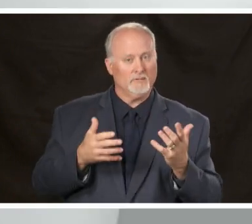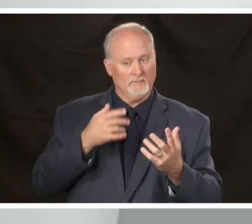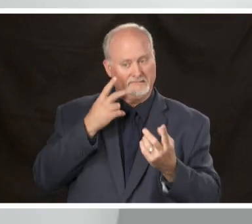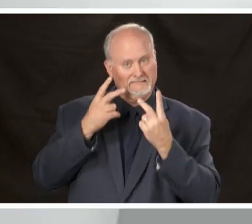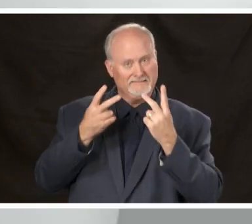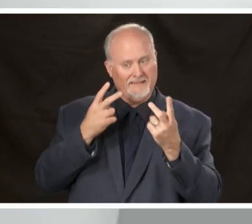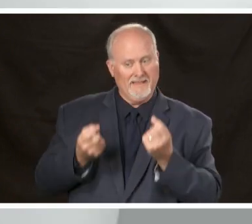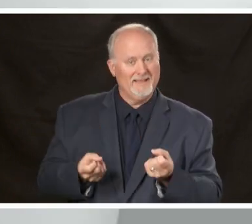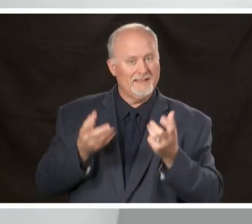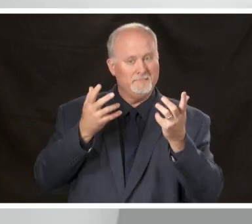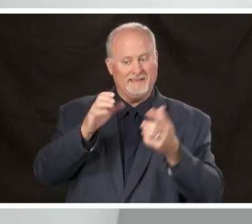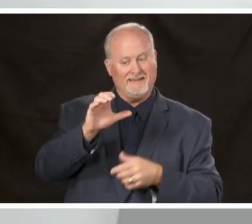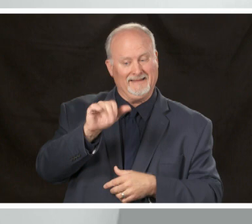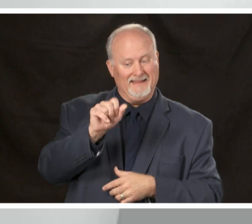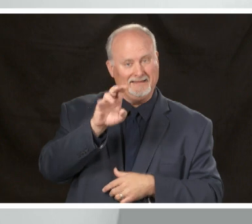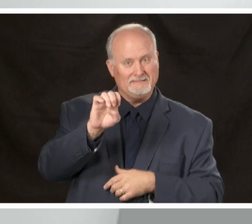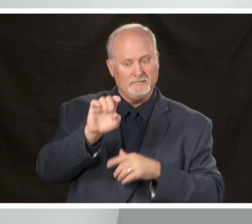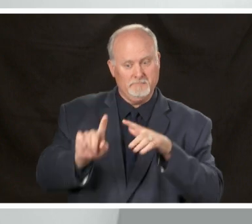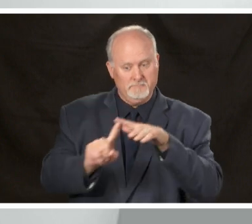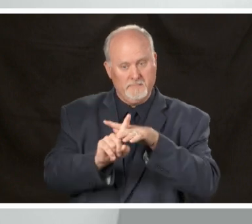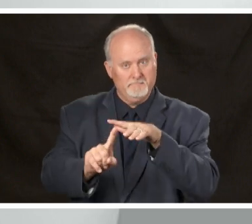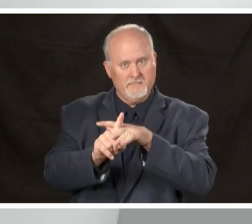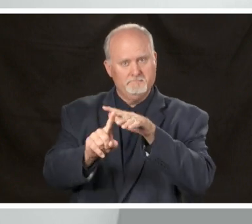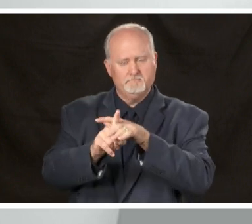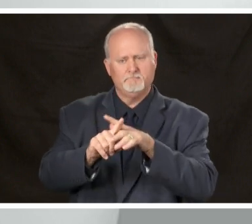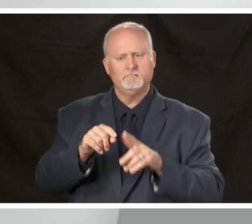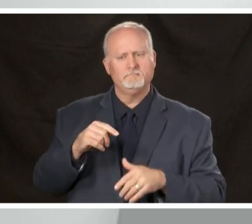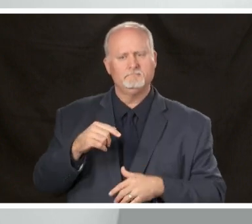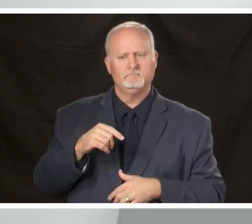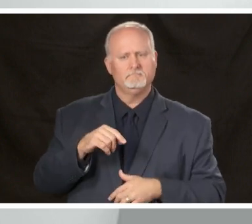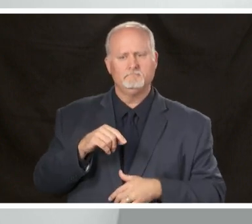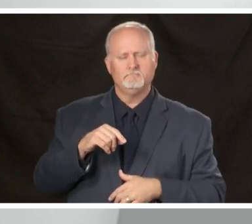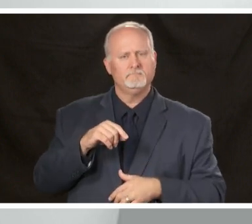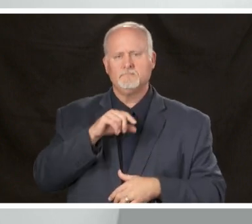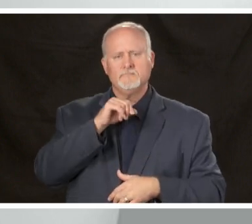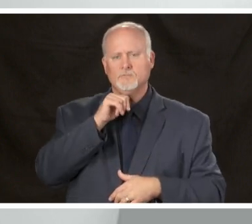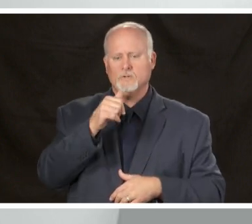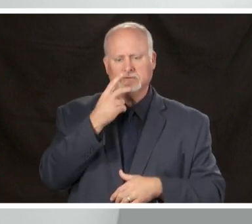the number of cases were not seeing a big racial disparity in Jefferson County